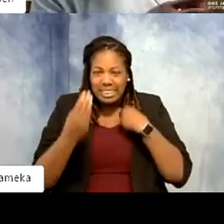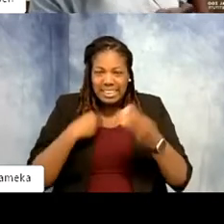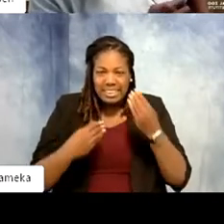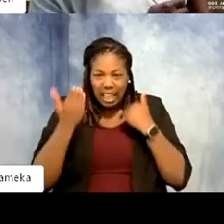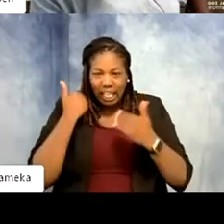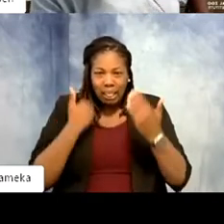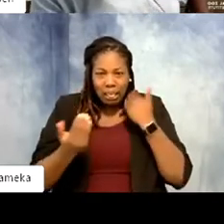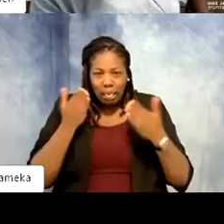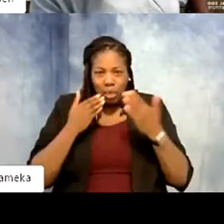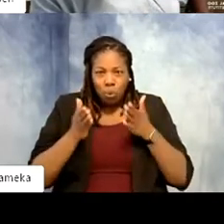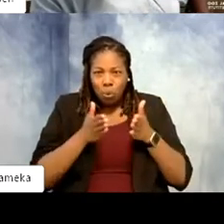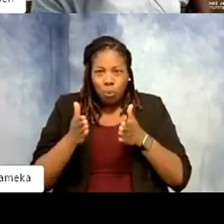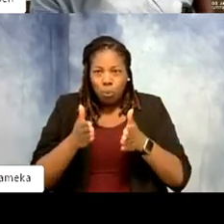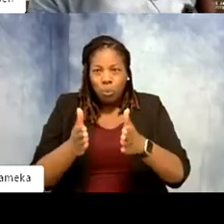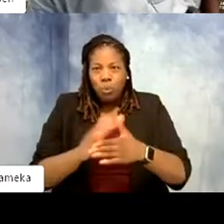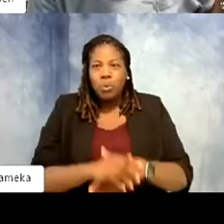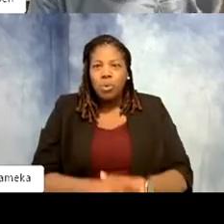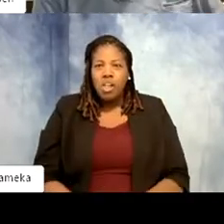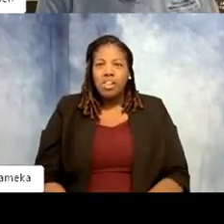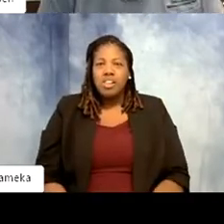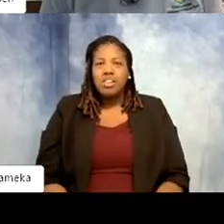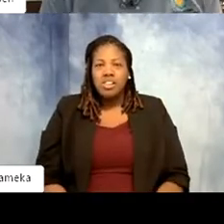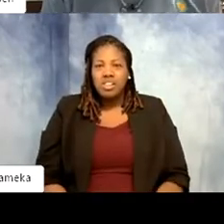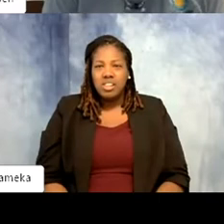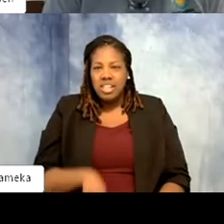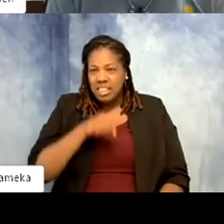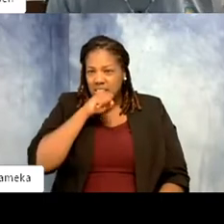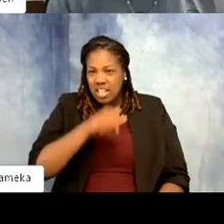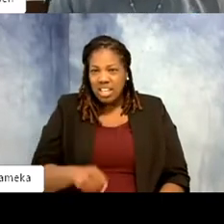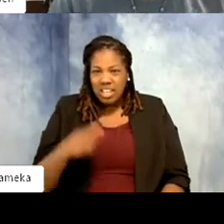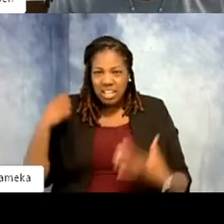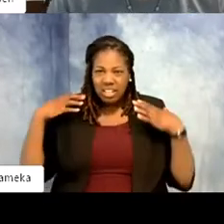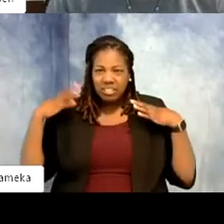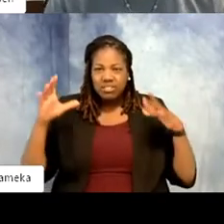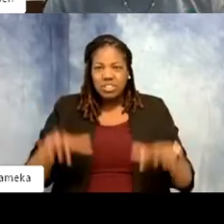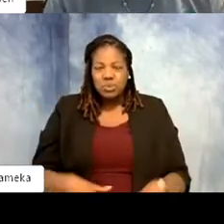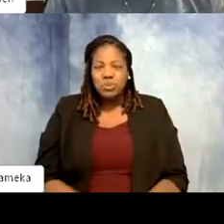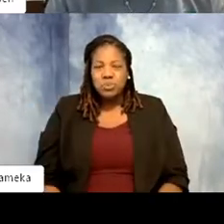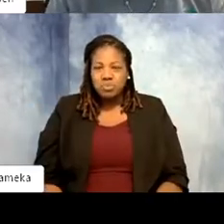Gwen: A little slower but they will eat a path. They love it though. >>Shellie: I love that. So can you tell us a